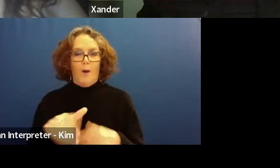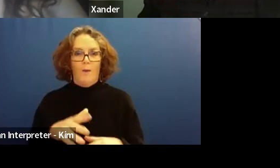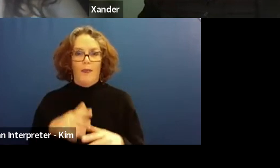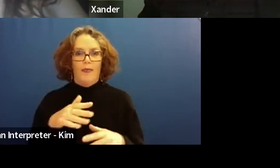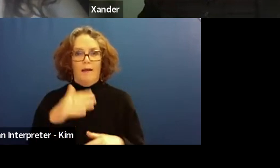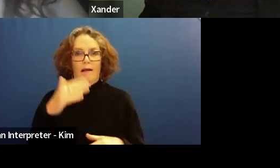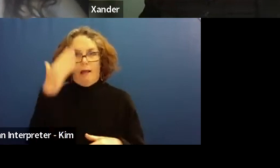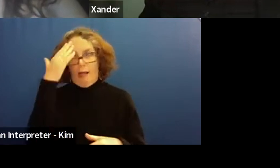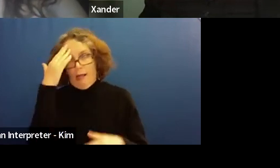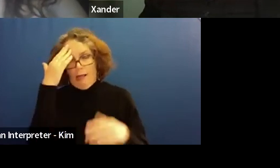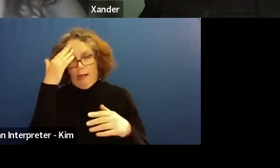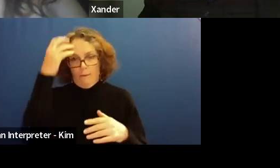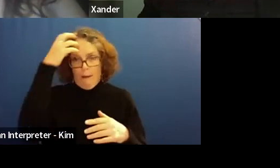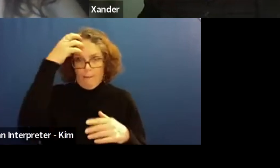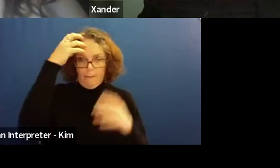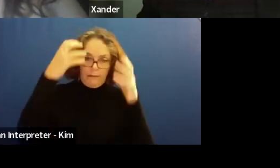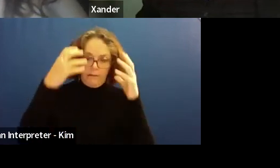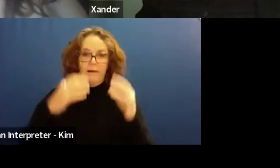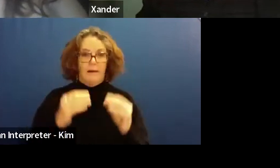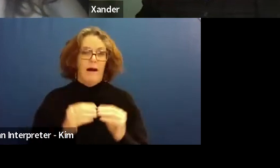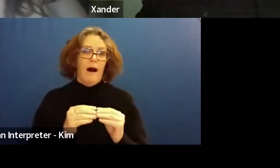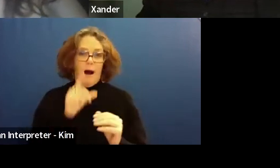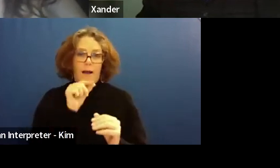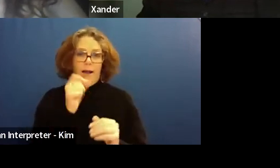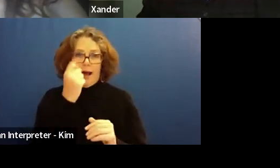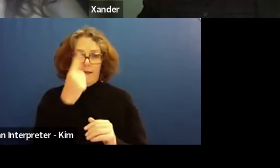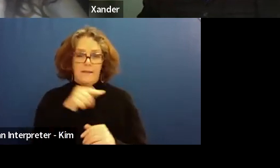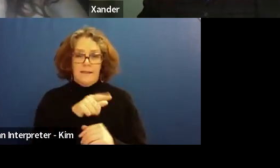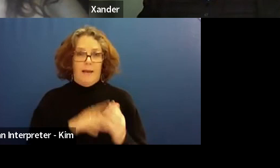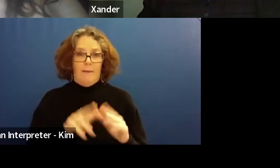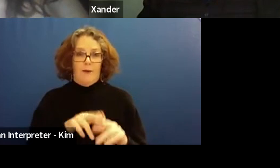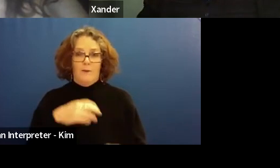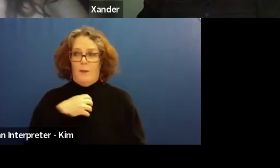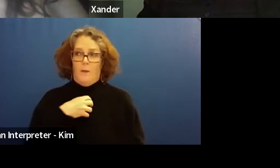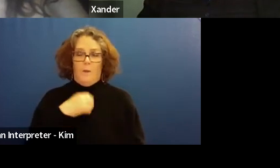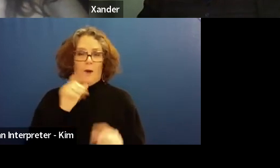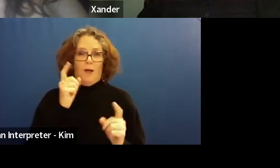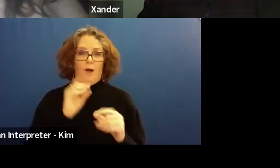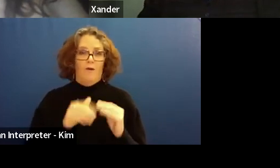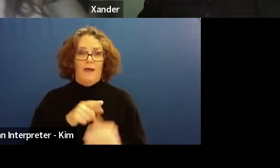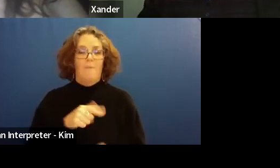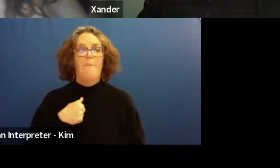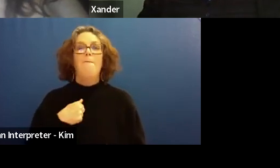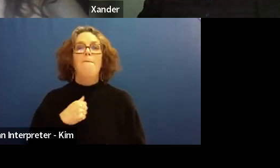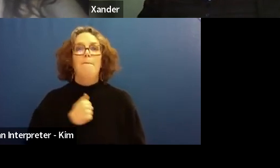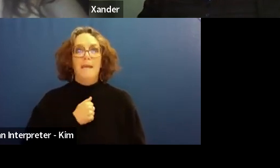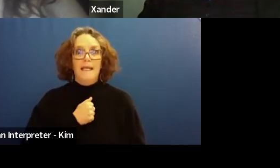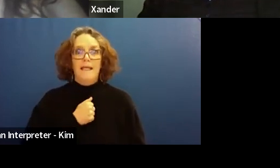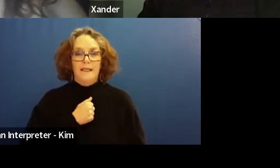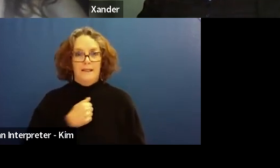school and then come back. Did you just. But, and me more than an orphan, another child was born.